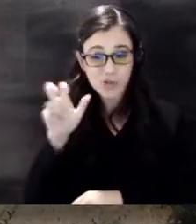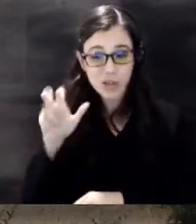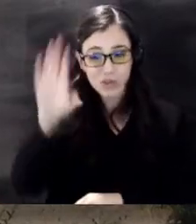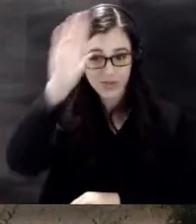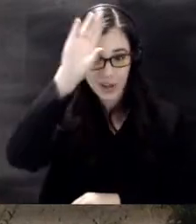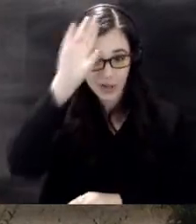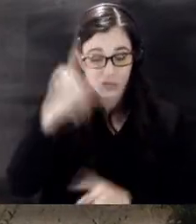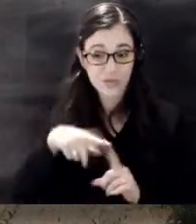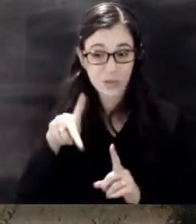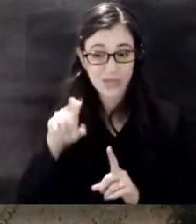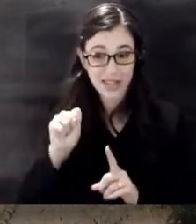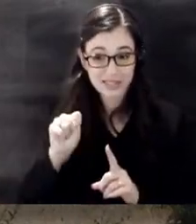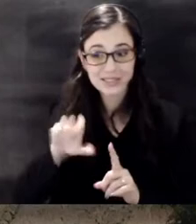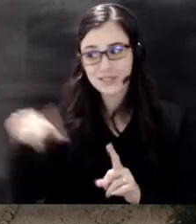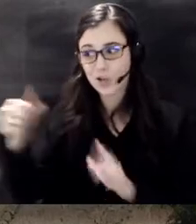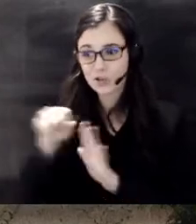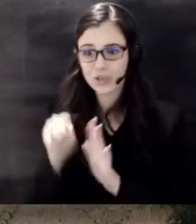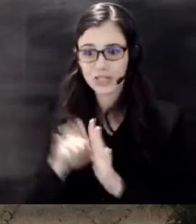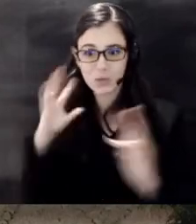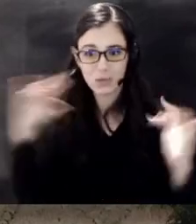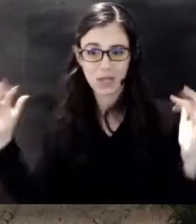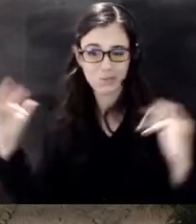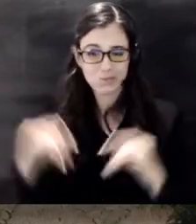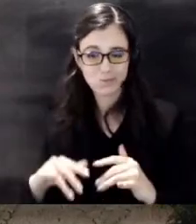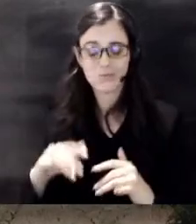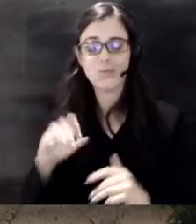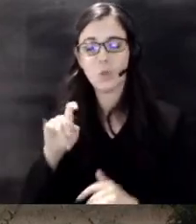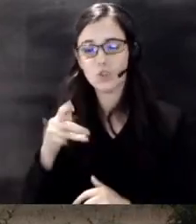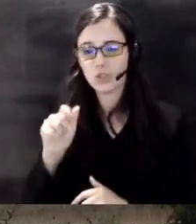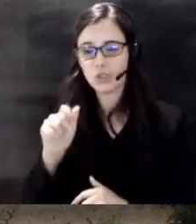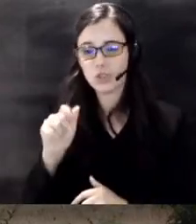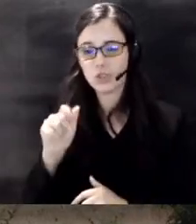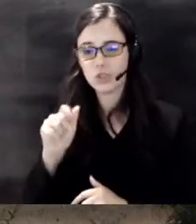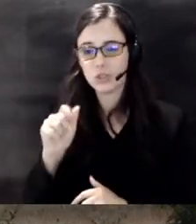surrounding states will be attending Wichita hot Hands-On training training conference